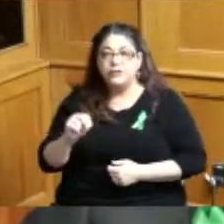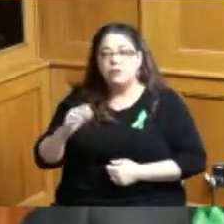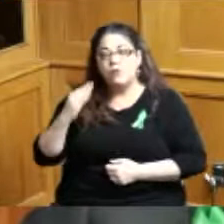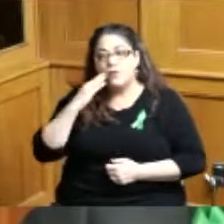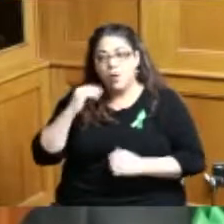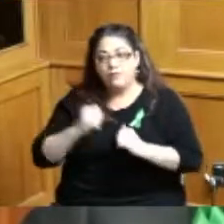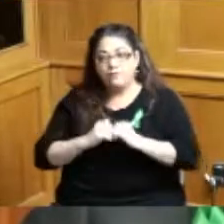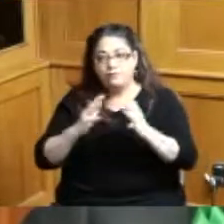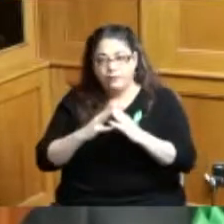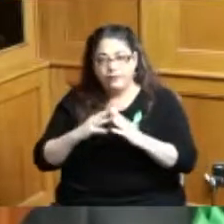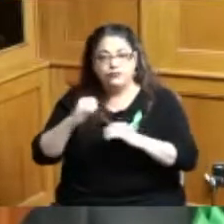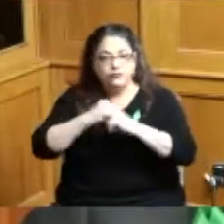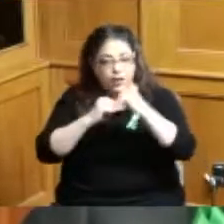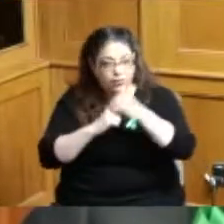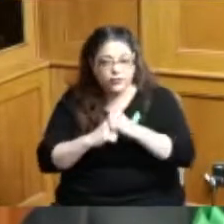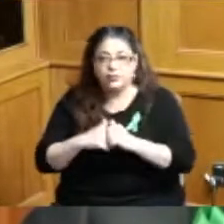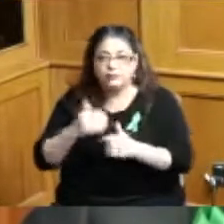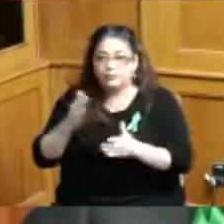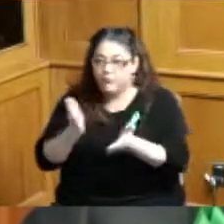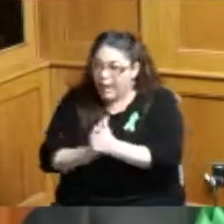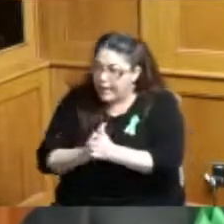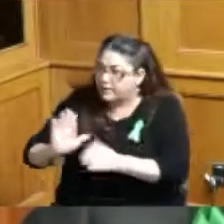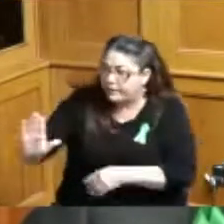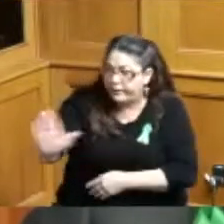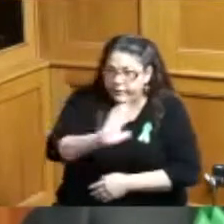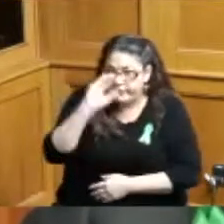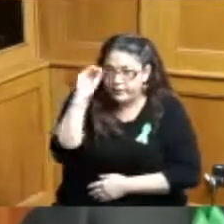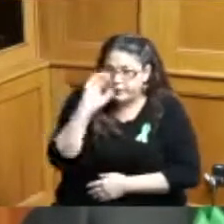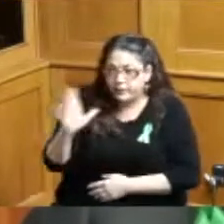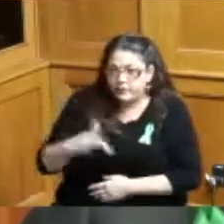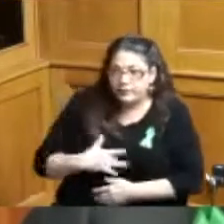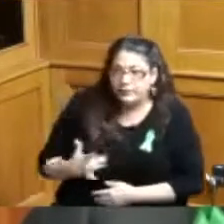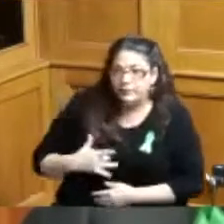the structure ask them to weigh in some of them have sent resolutions of support in